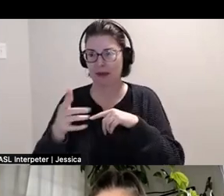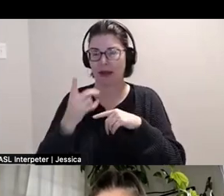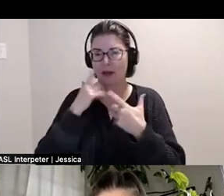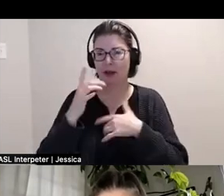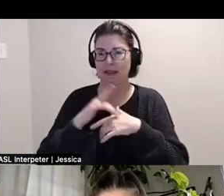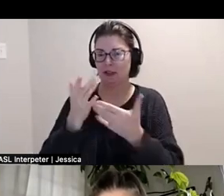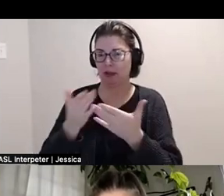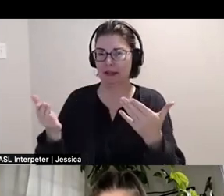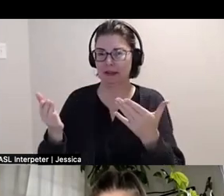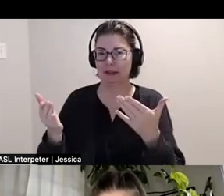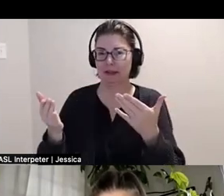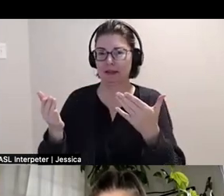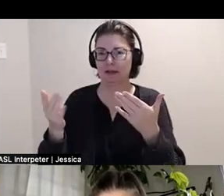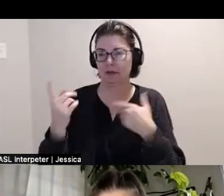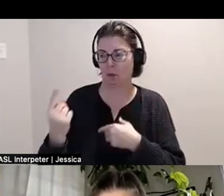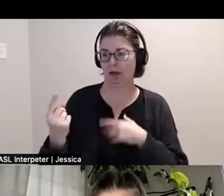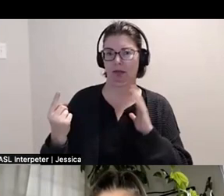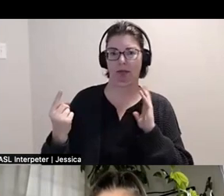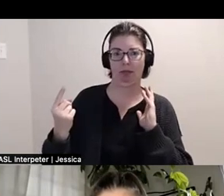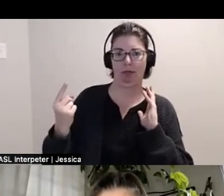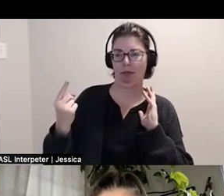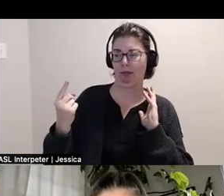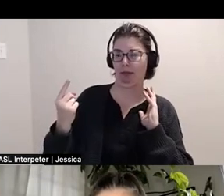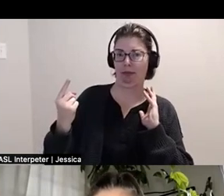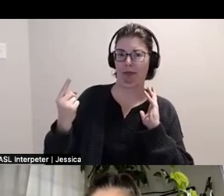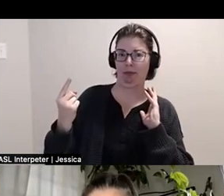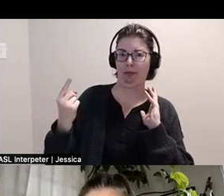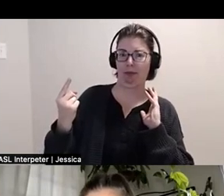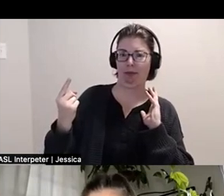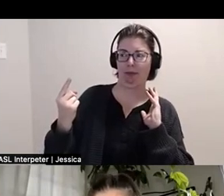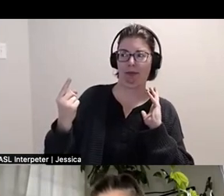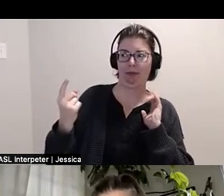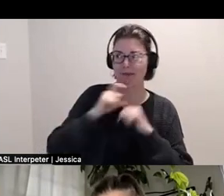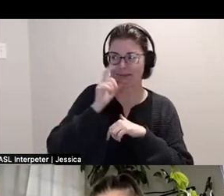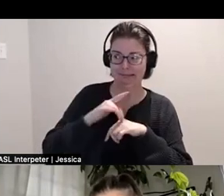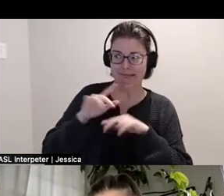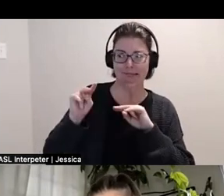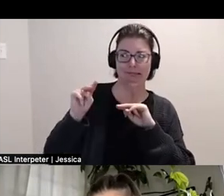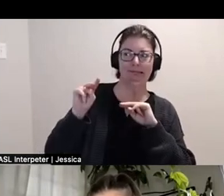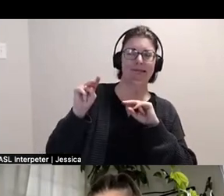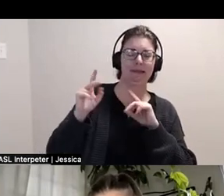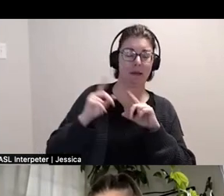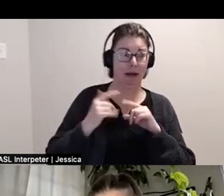only one they're kind of just like *anxious noise* anxiously looked at and *anxious noise"